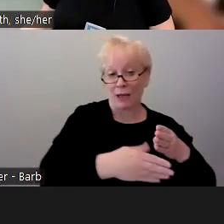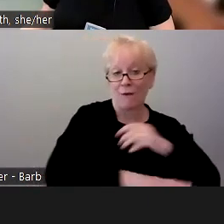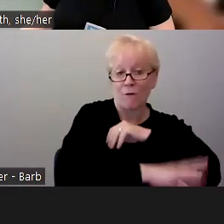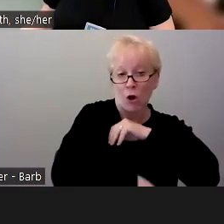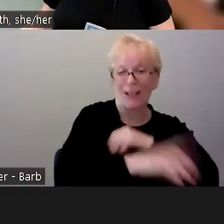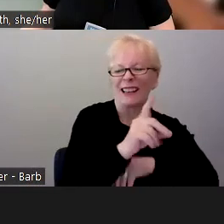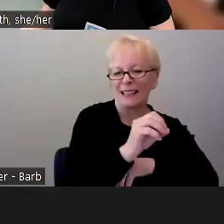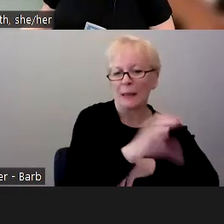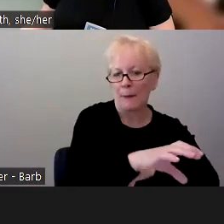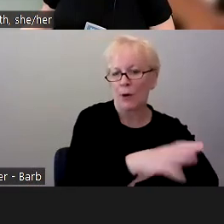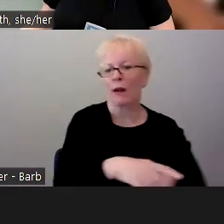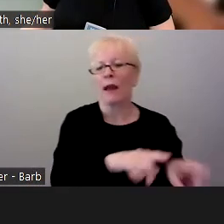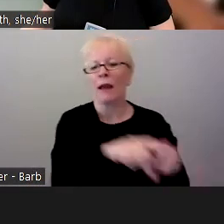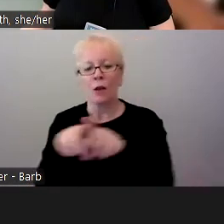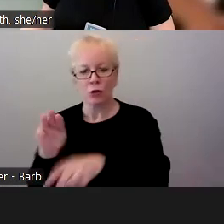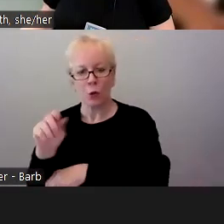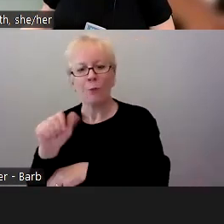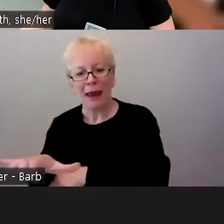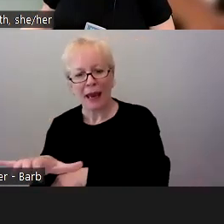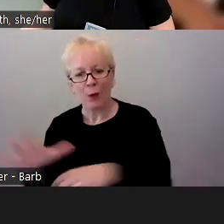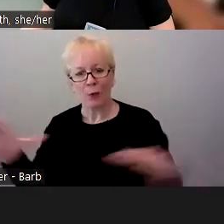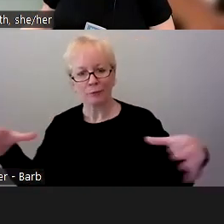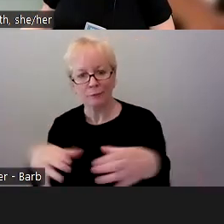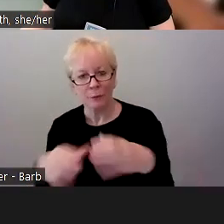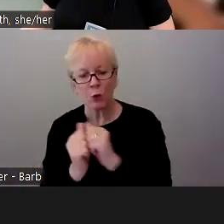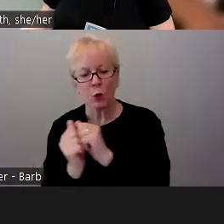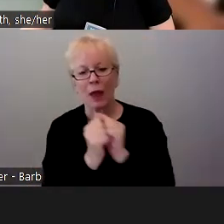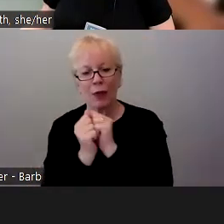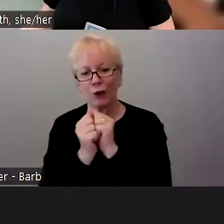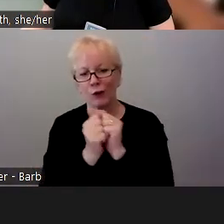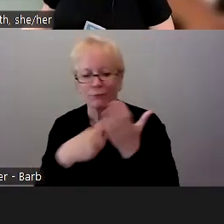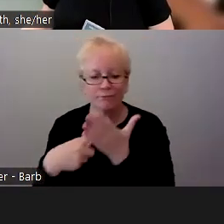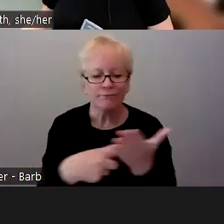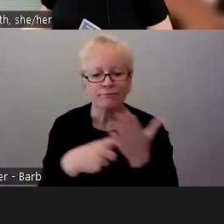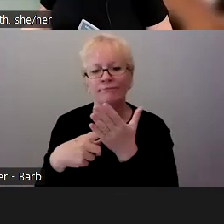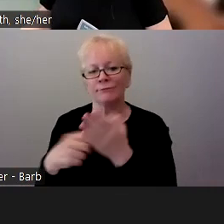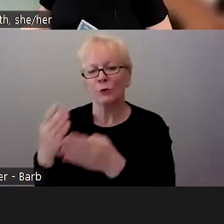reflect on our experience together to wrap up the year.